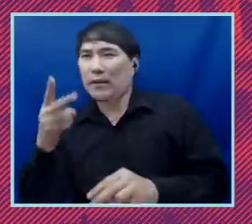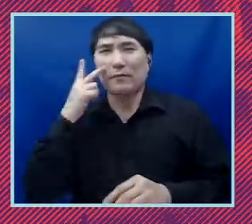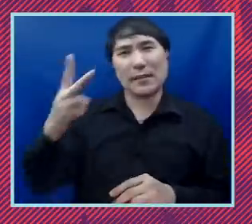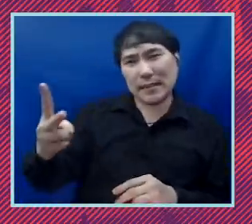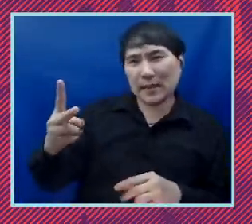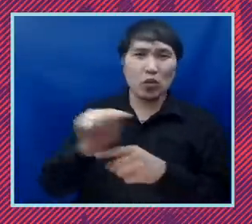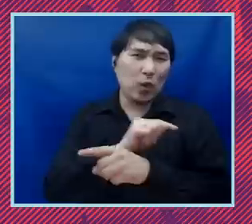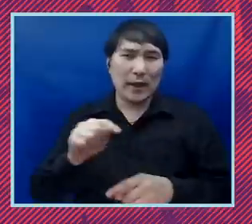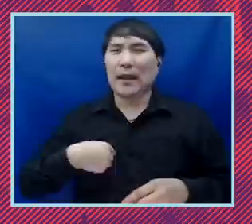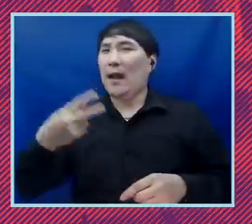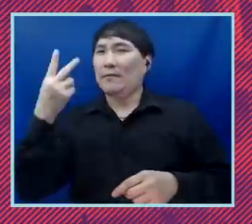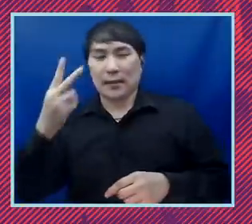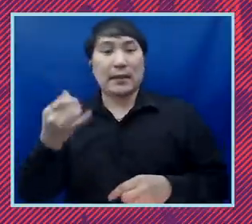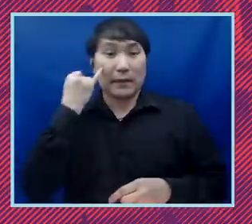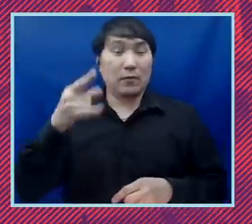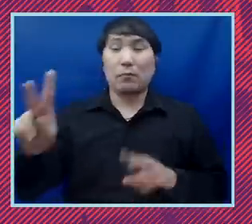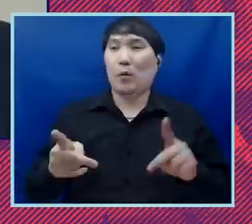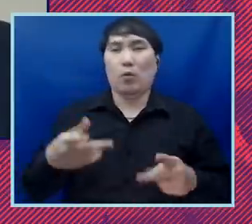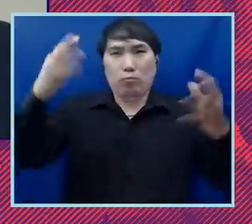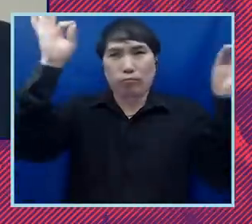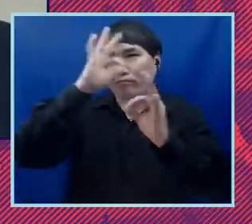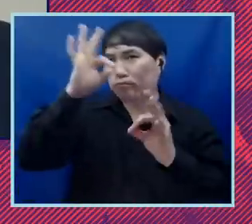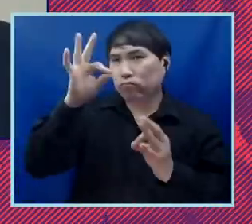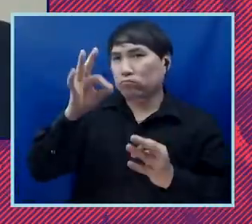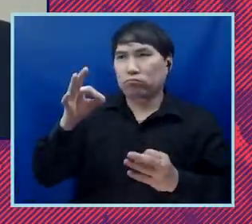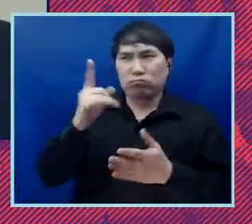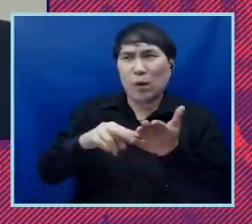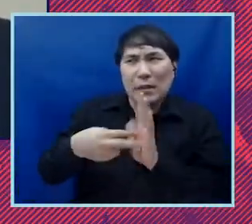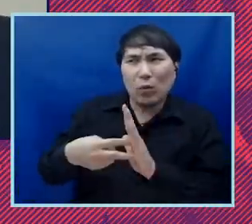training but for folks who are brand new to us we're keen walk them through what they can do sure